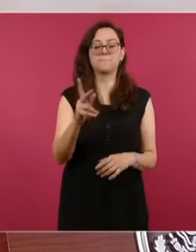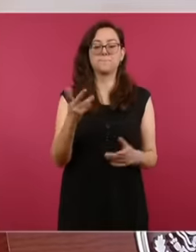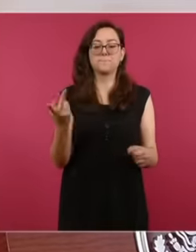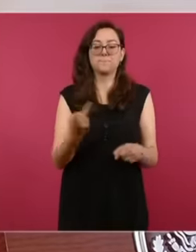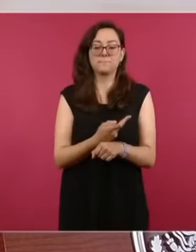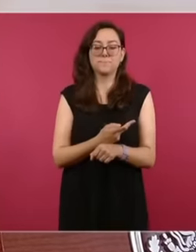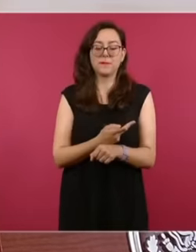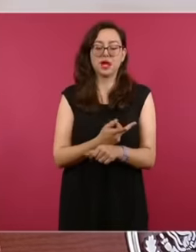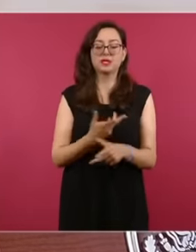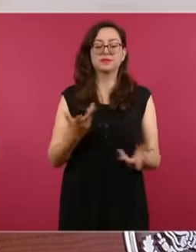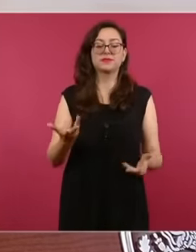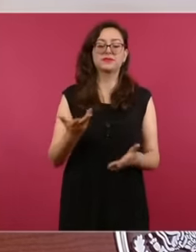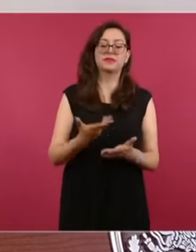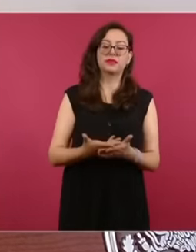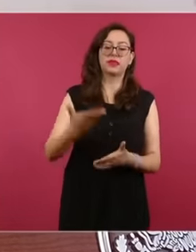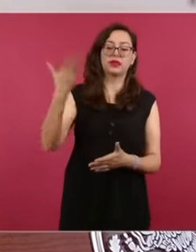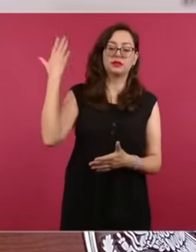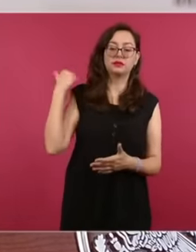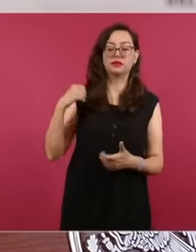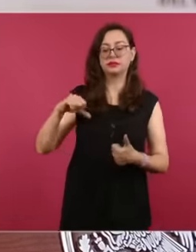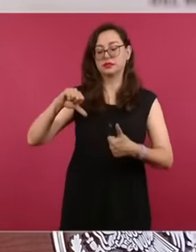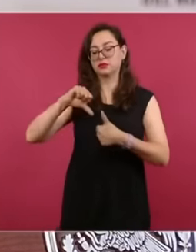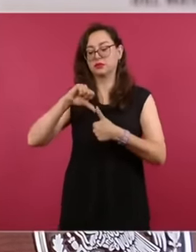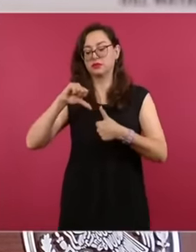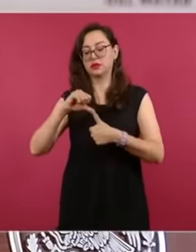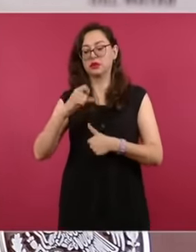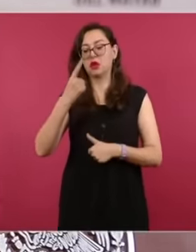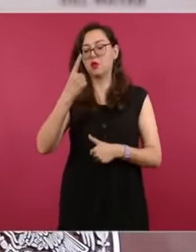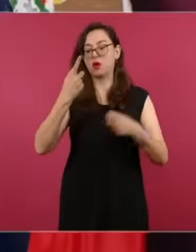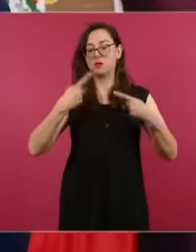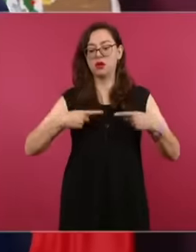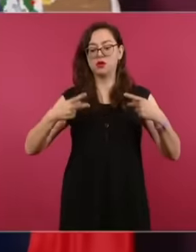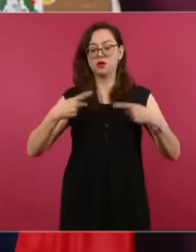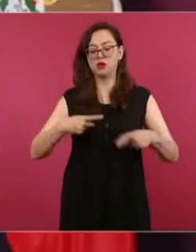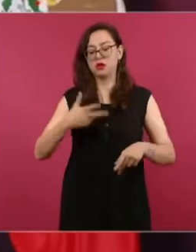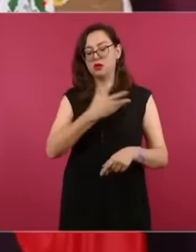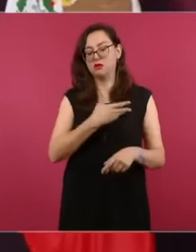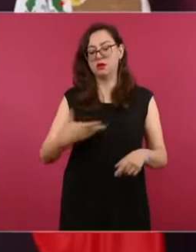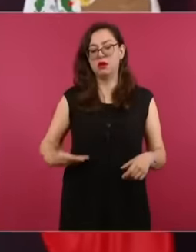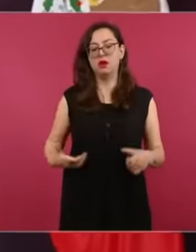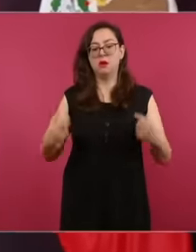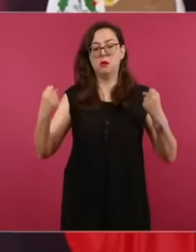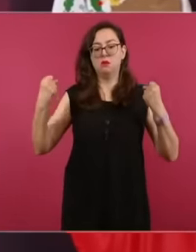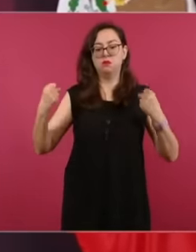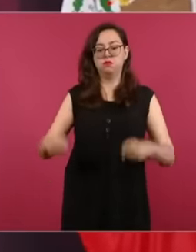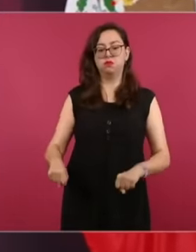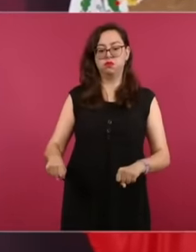Central American dictator is attributed to a president of